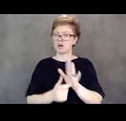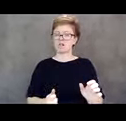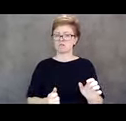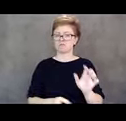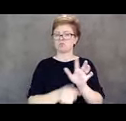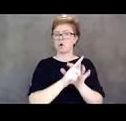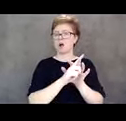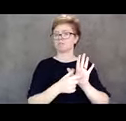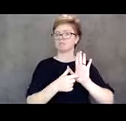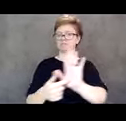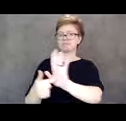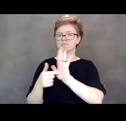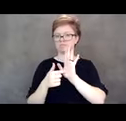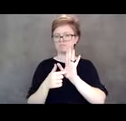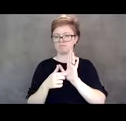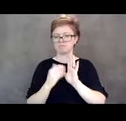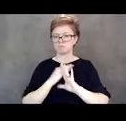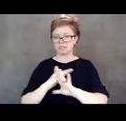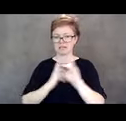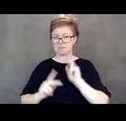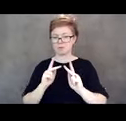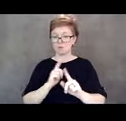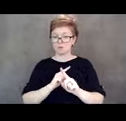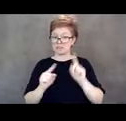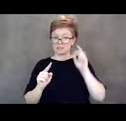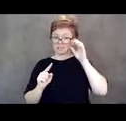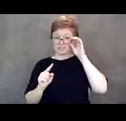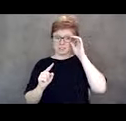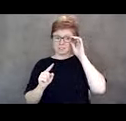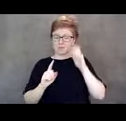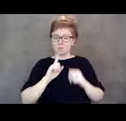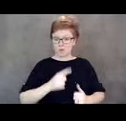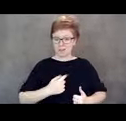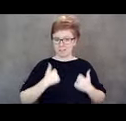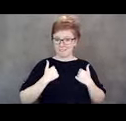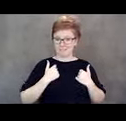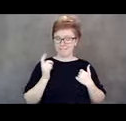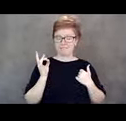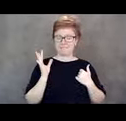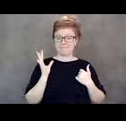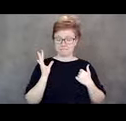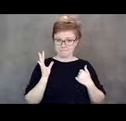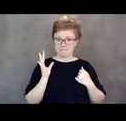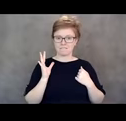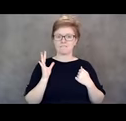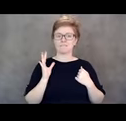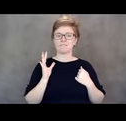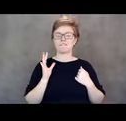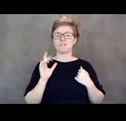But it became real life real quick and the critical care triage horror stories came true.